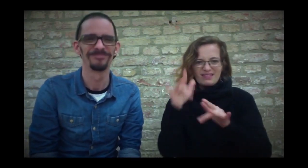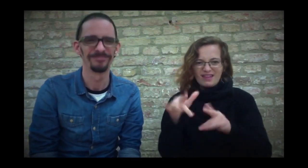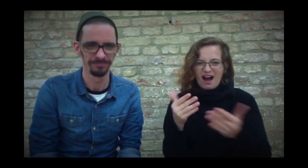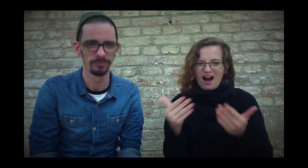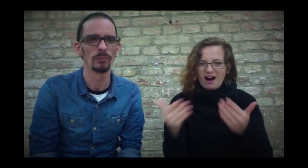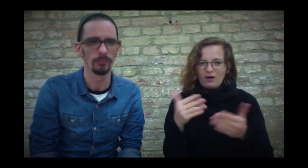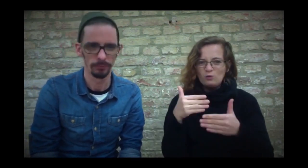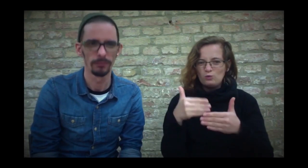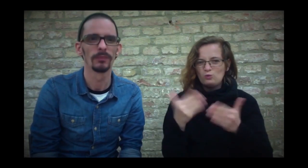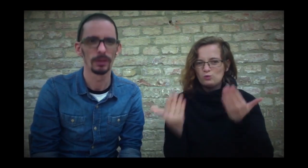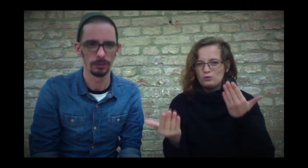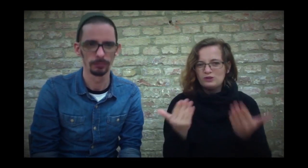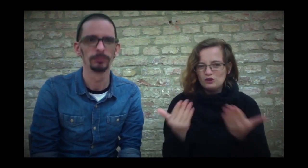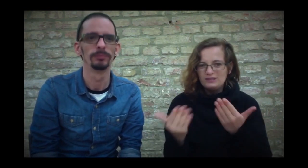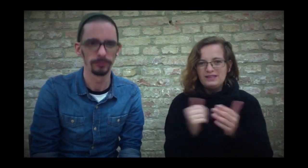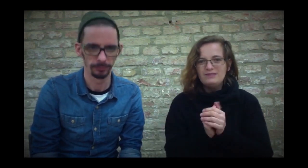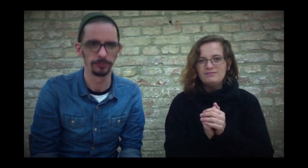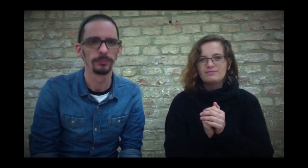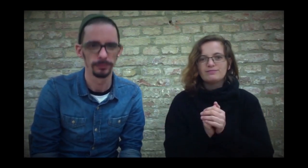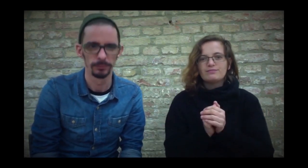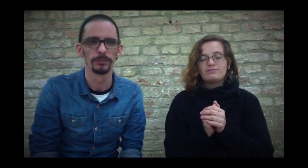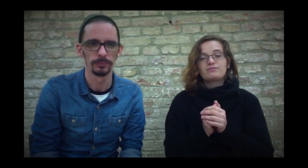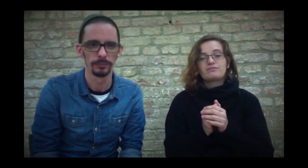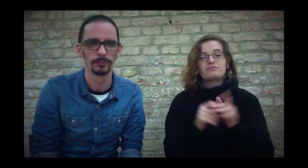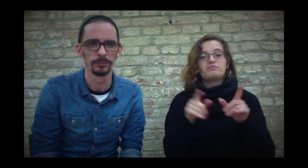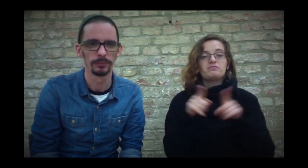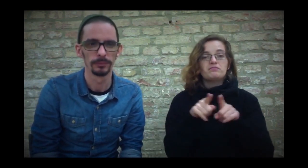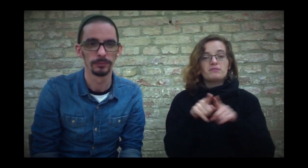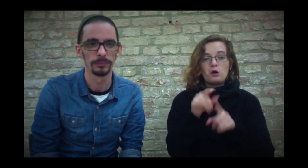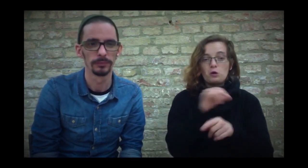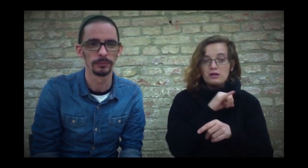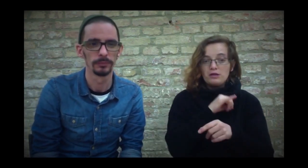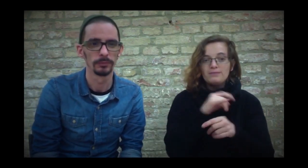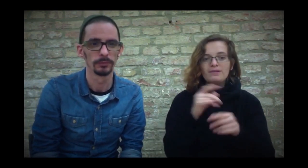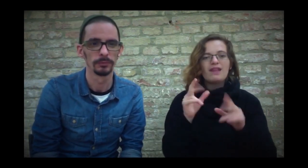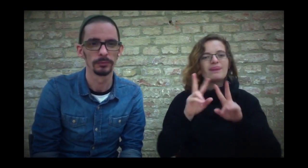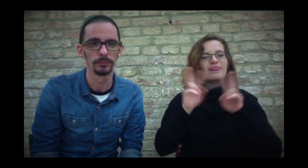That would be the first difference for me. This is also very interesting.